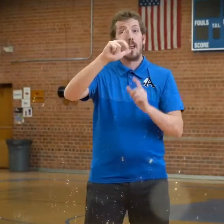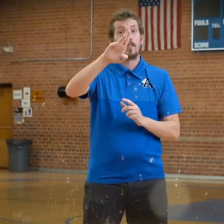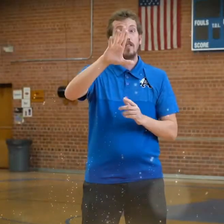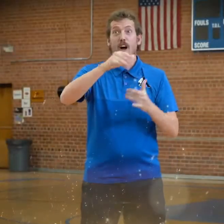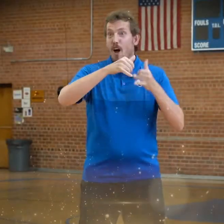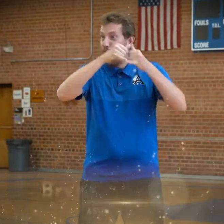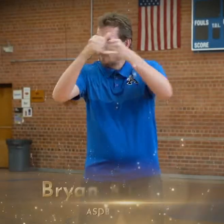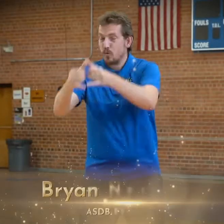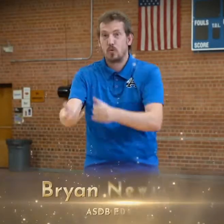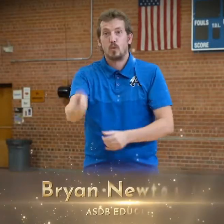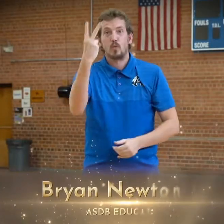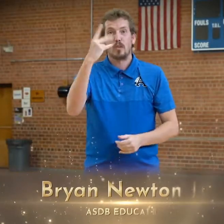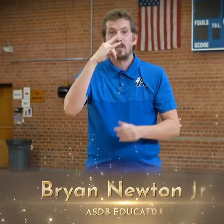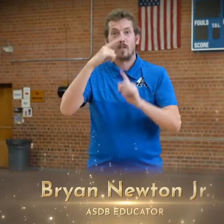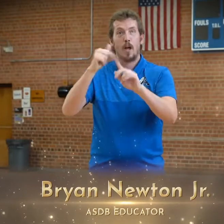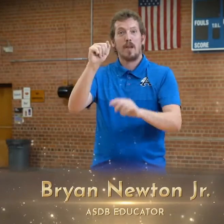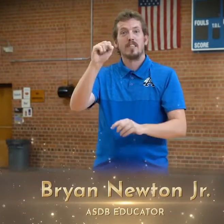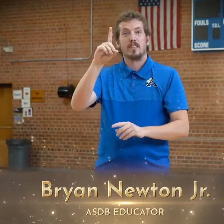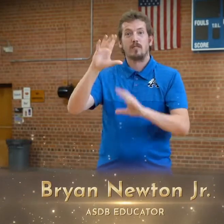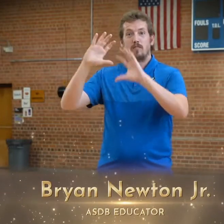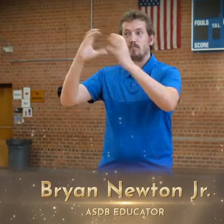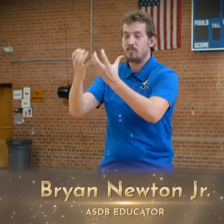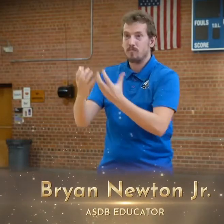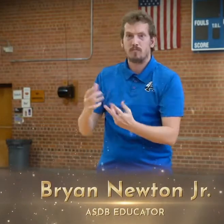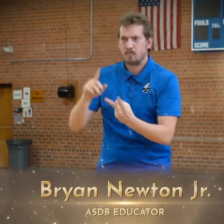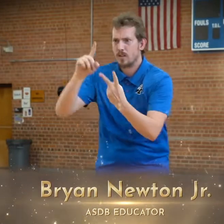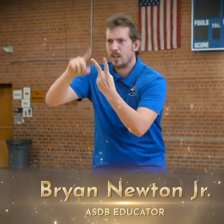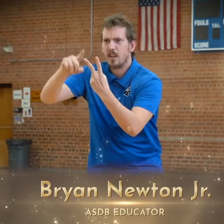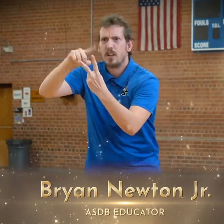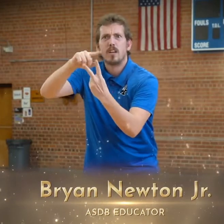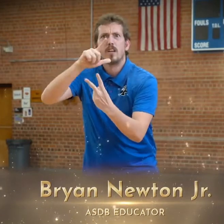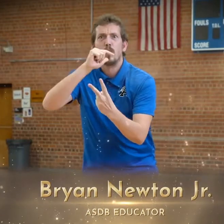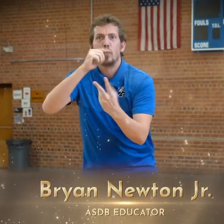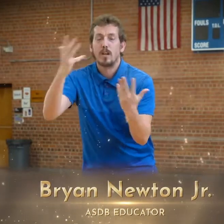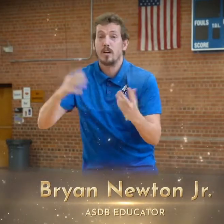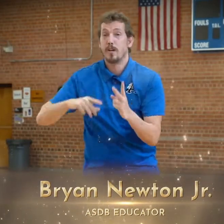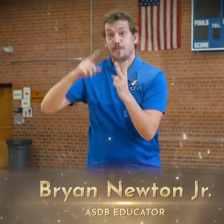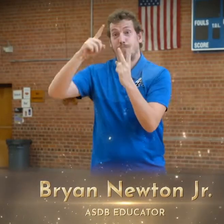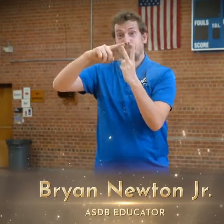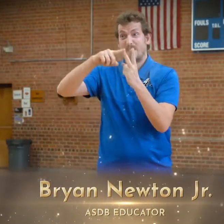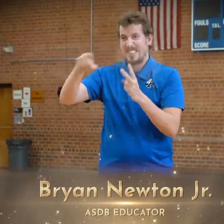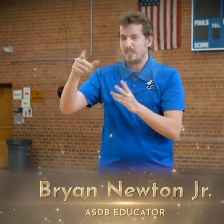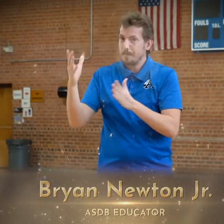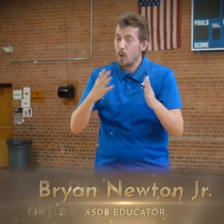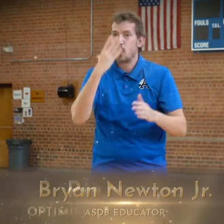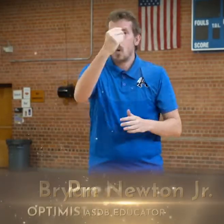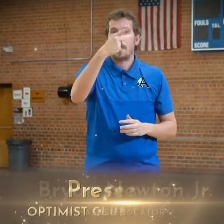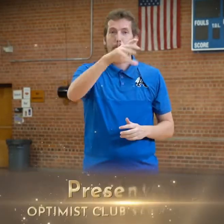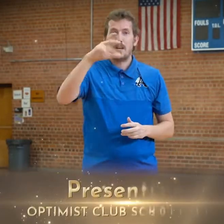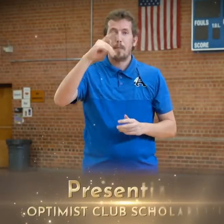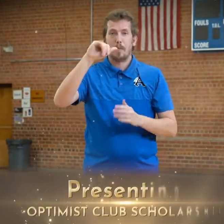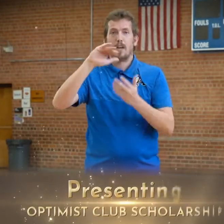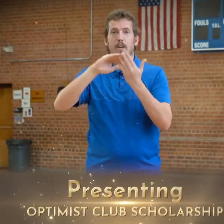AND FOR THE OPTIMIST CLUB AWARD FOR TWO STUDENTS FROM SCHOOL FOR THE DEAF THE FIRST STUDENT WILL BE ATTENDING PIMA